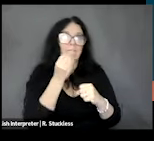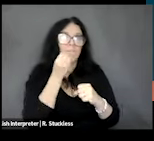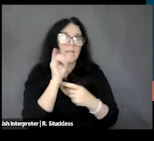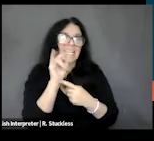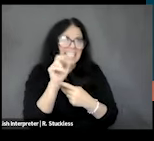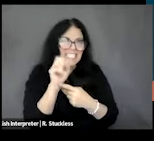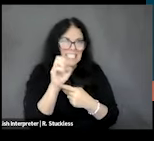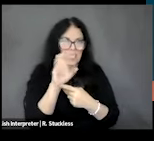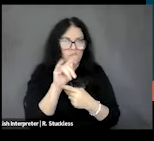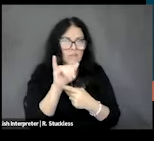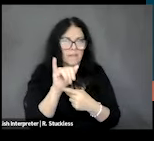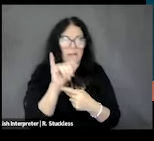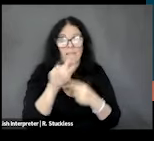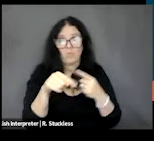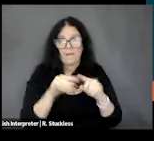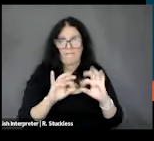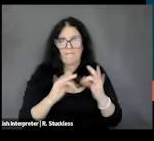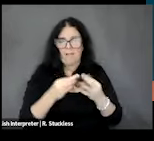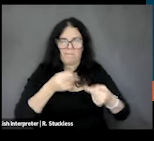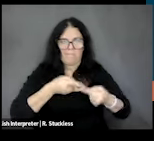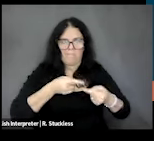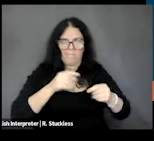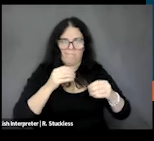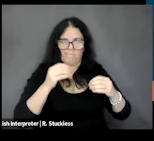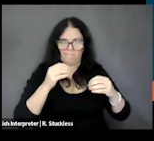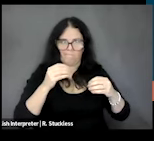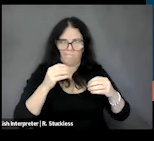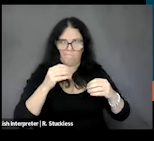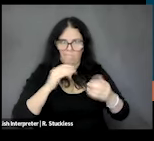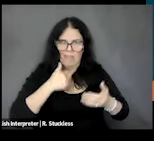which is when a household has issues with getting enough food.